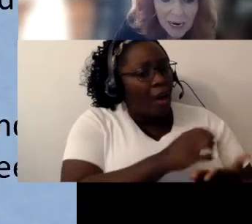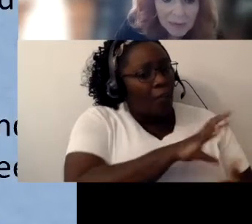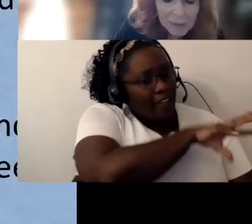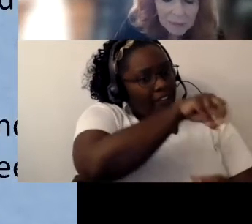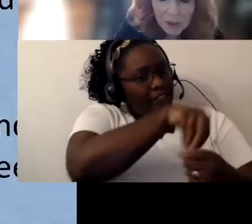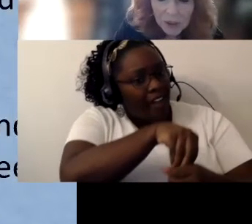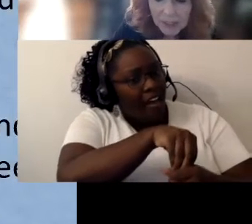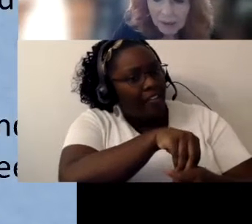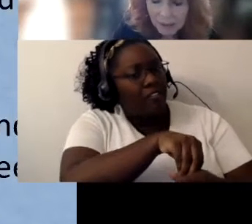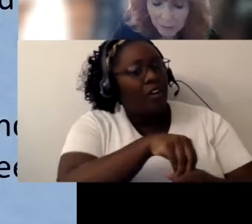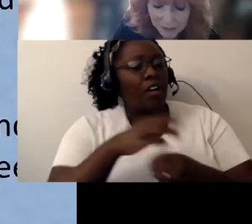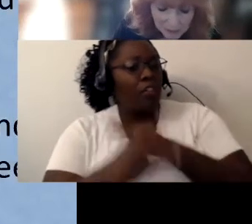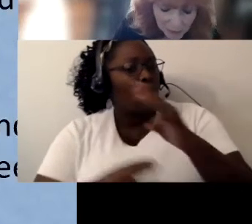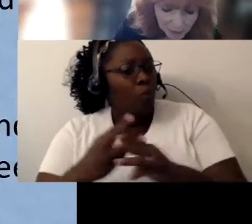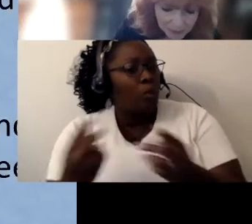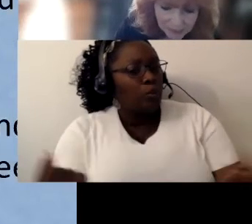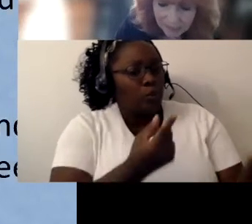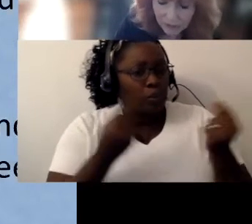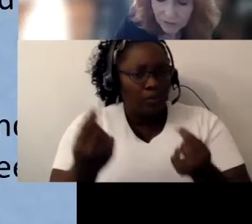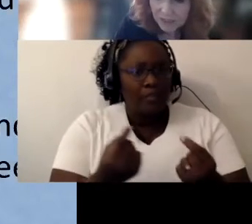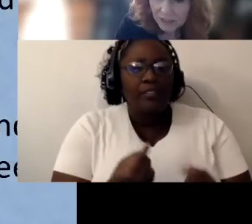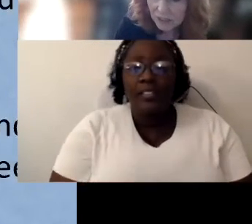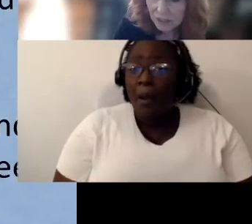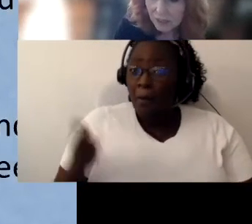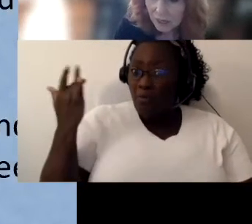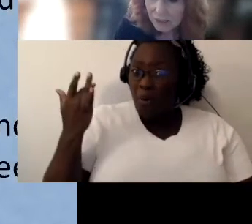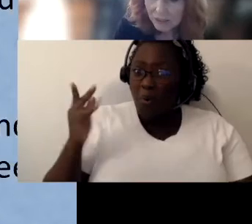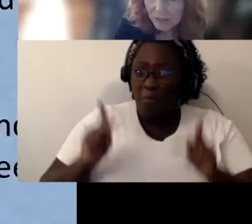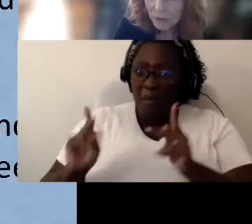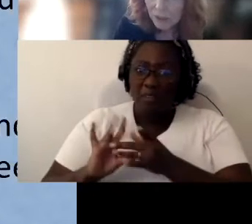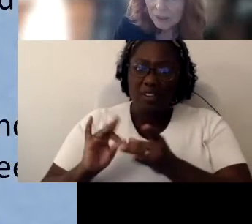I remember early on, when someone would say interveners are not gonna work. That's not